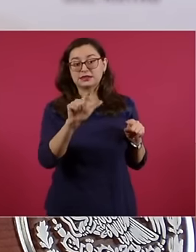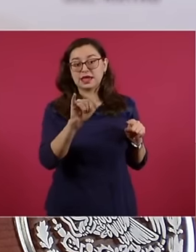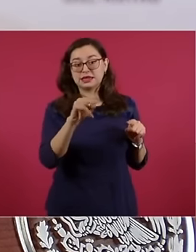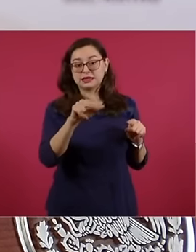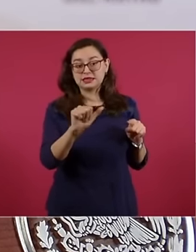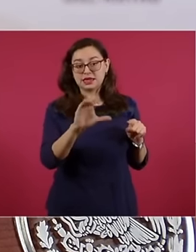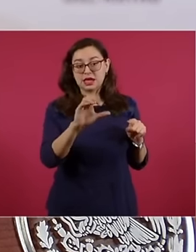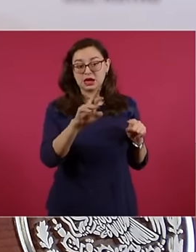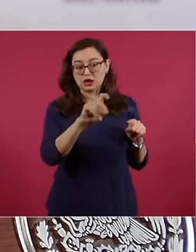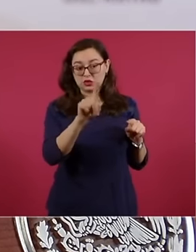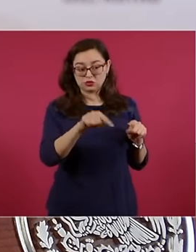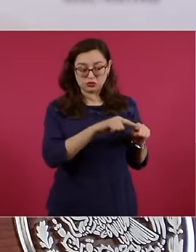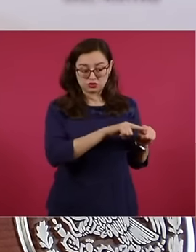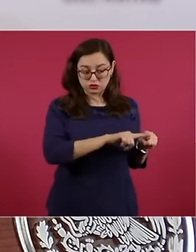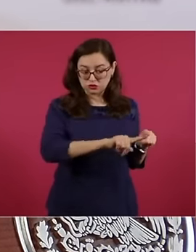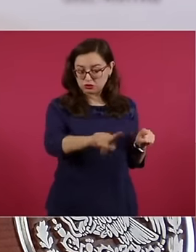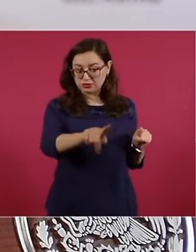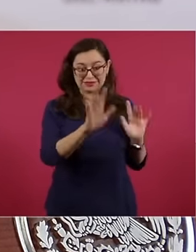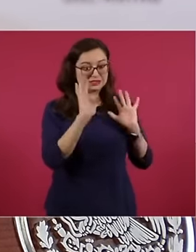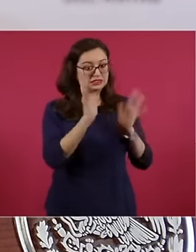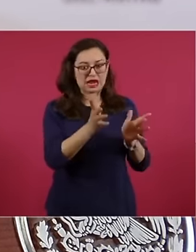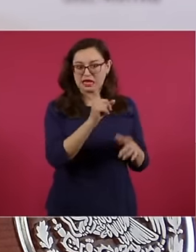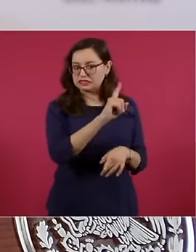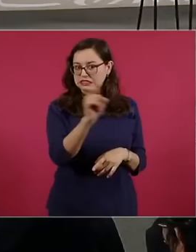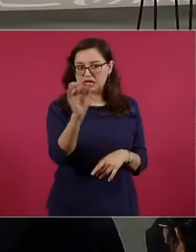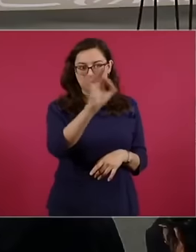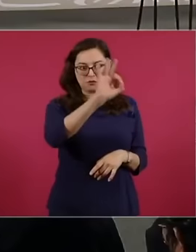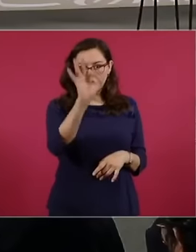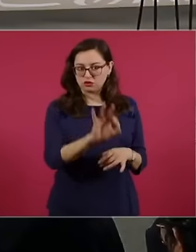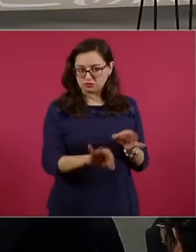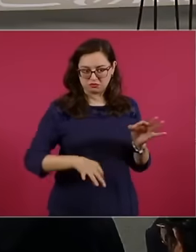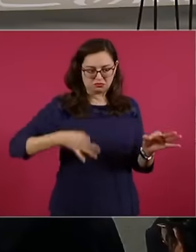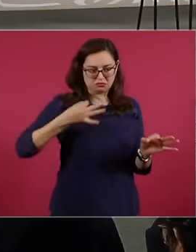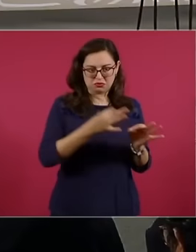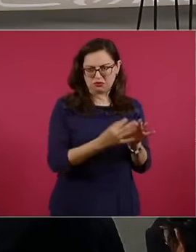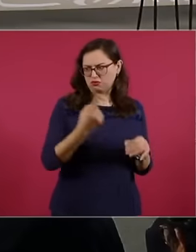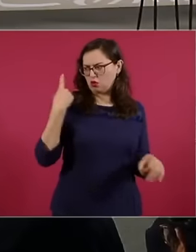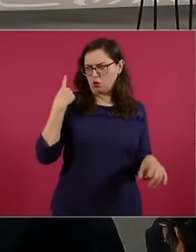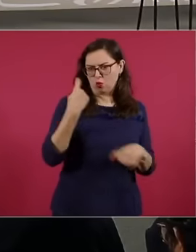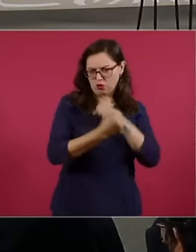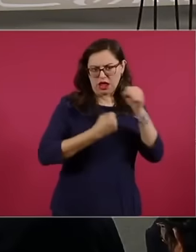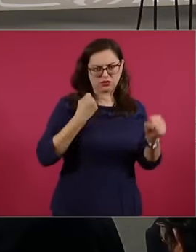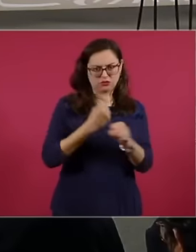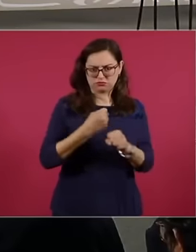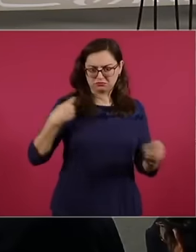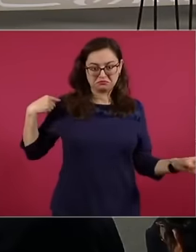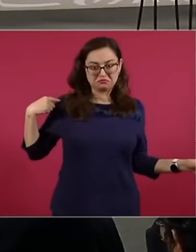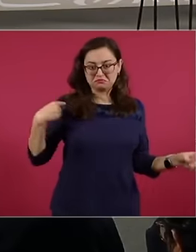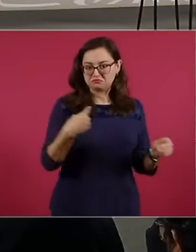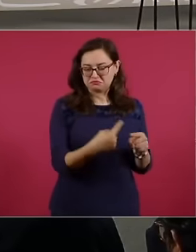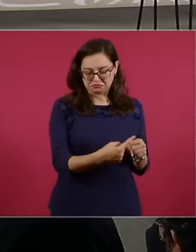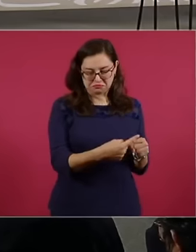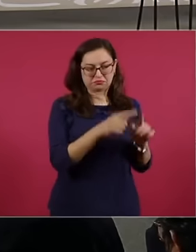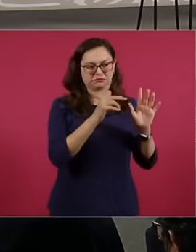last year It is already operating Eh well, of course there is this There are certain works that are still